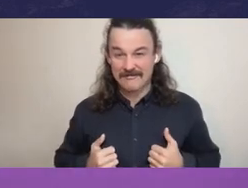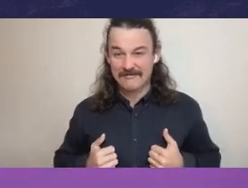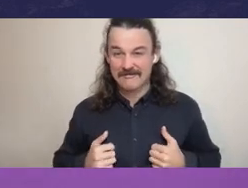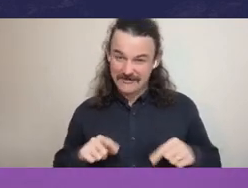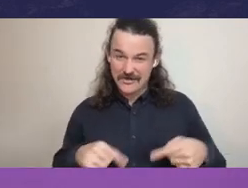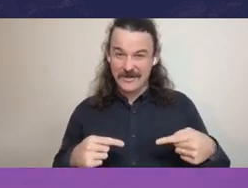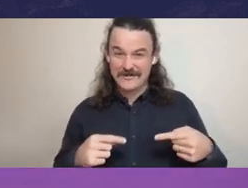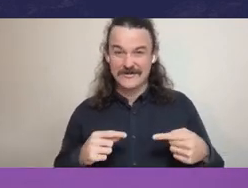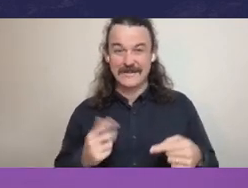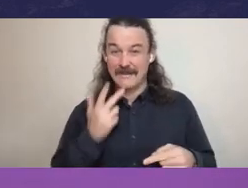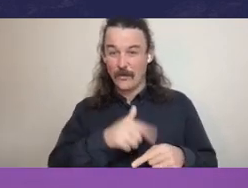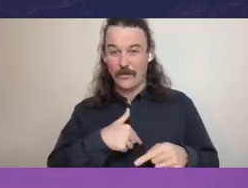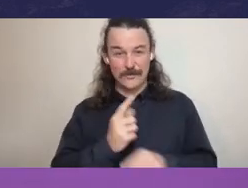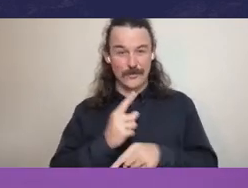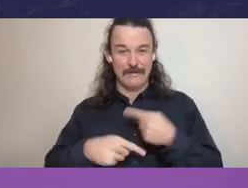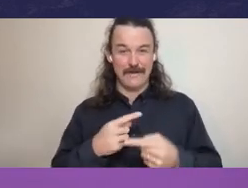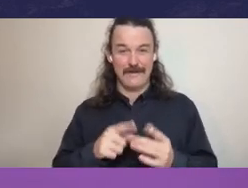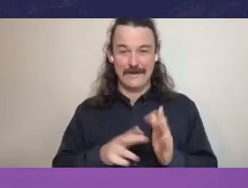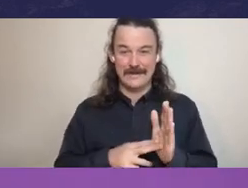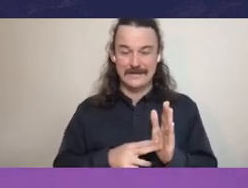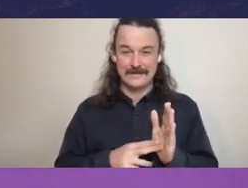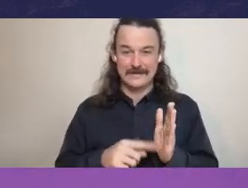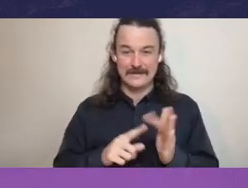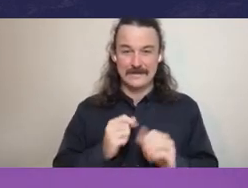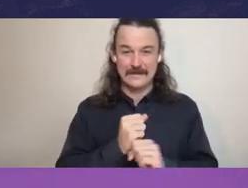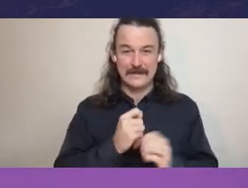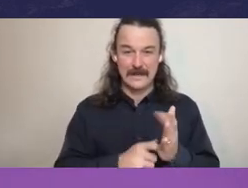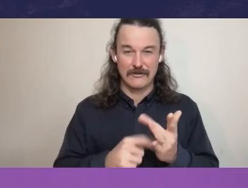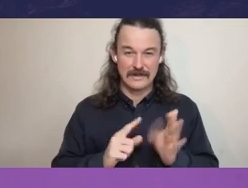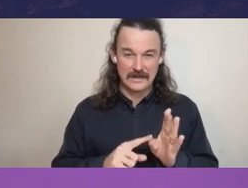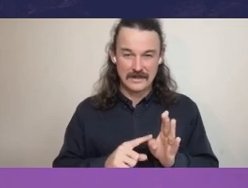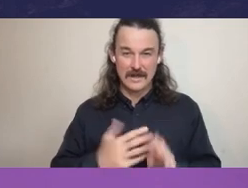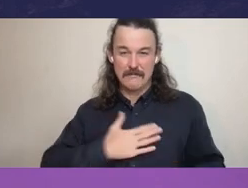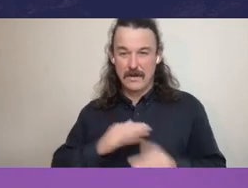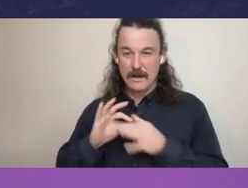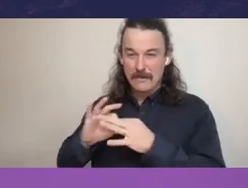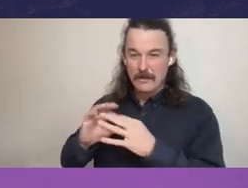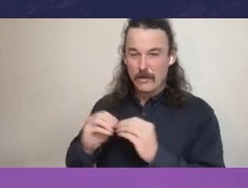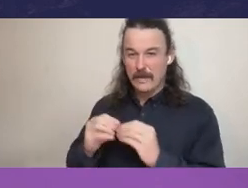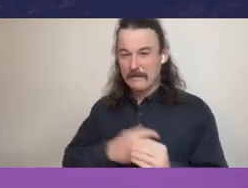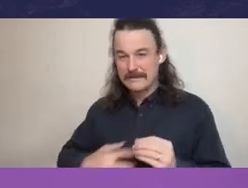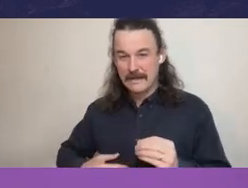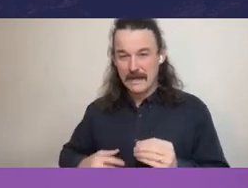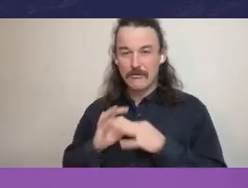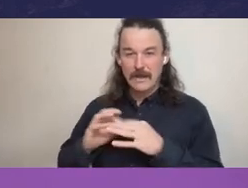and what am I and what is my relationship with the minister, what is my relationship with the ministerial office? What type of briefings are my putting up?